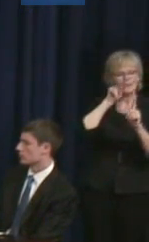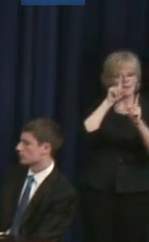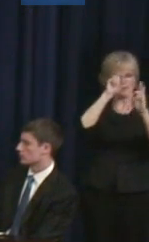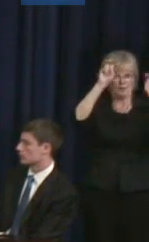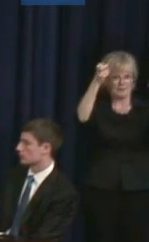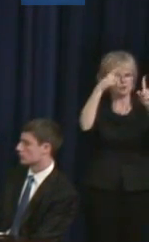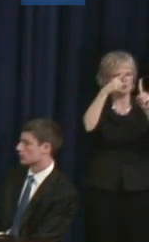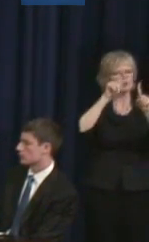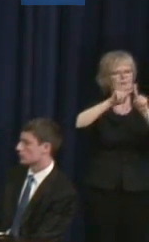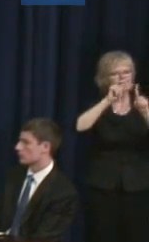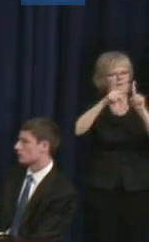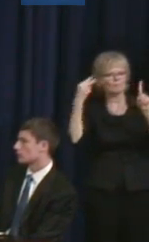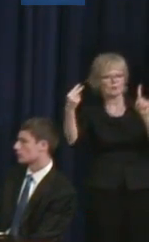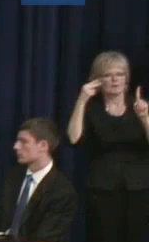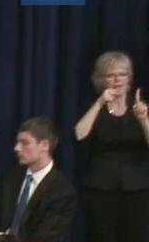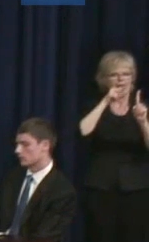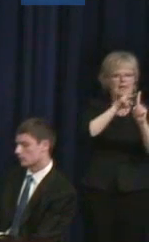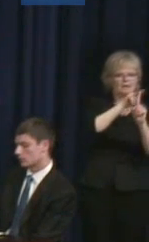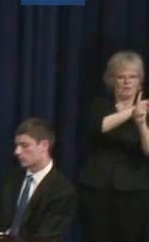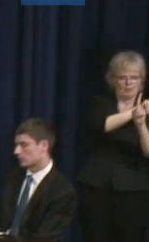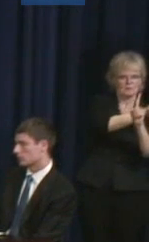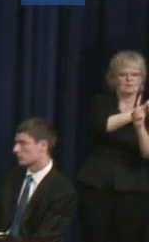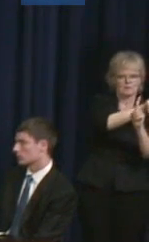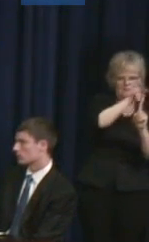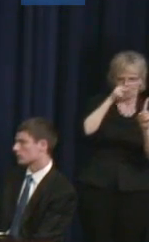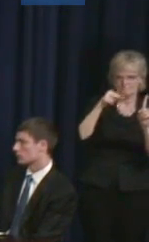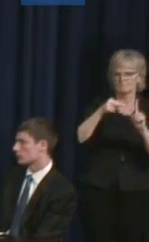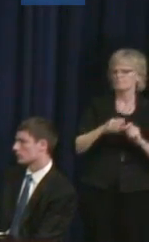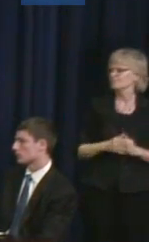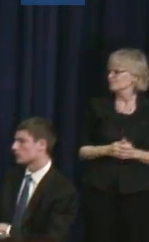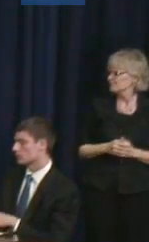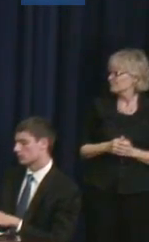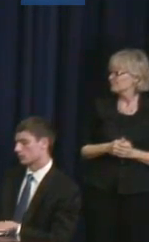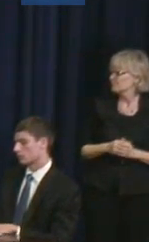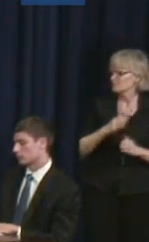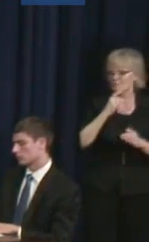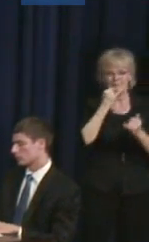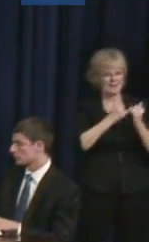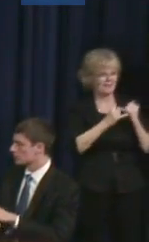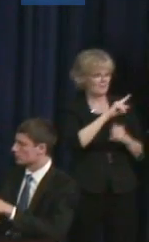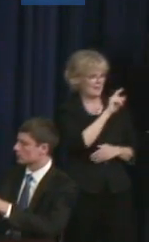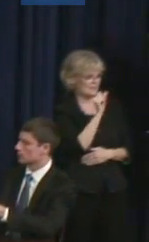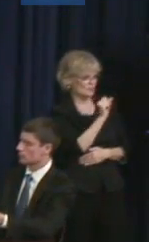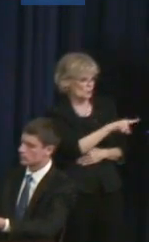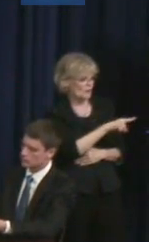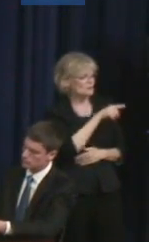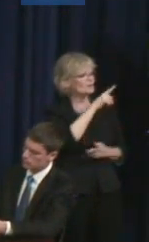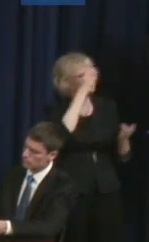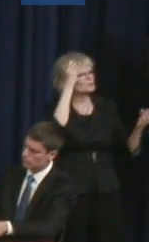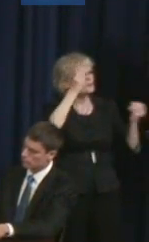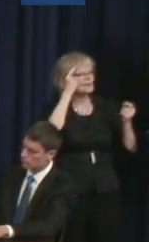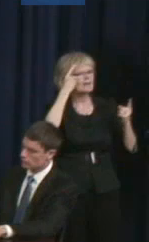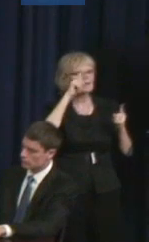Judith Heumann: Great, and the last question is as we think about the future of the disability rights